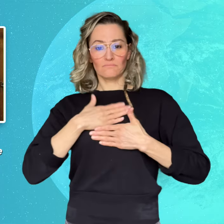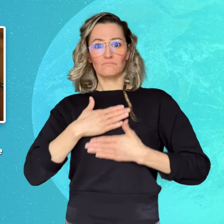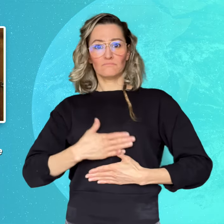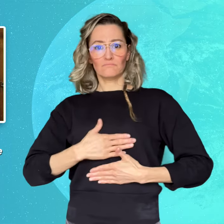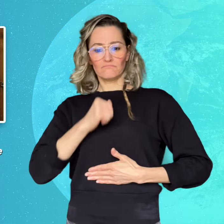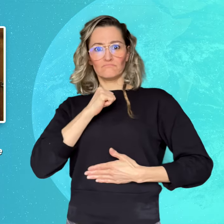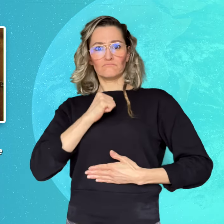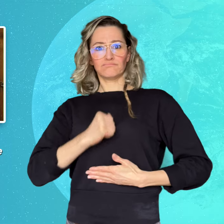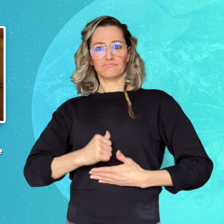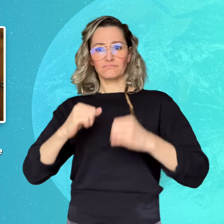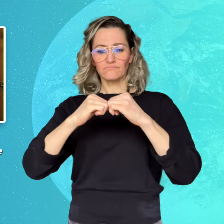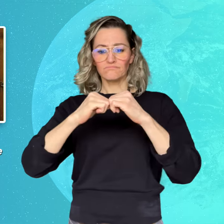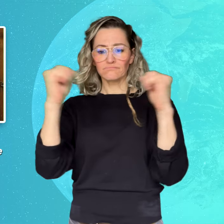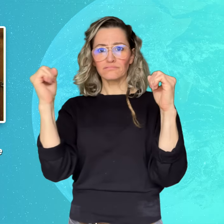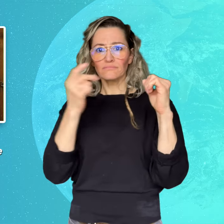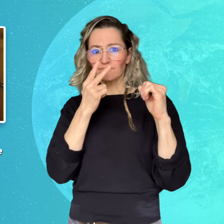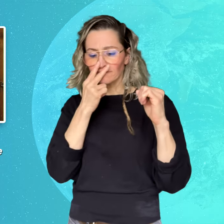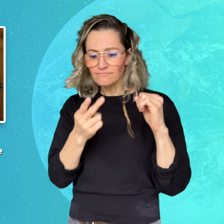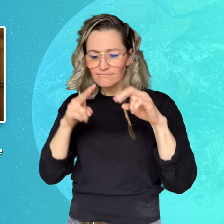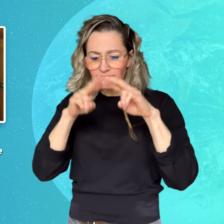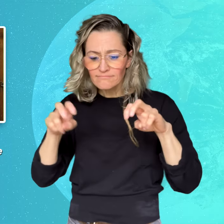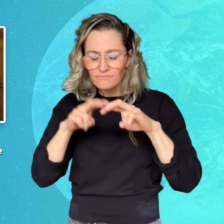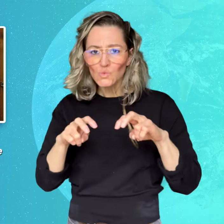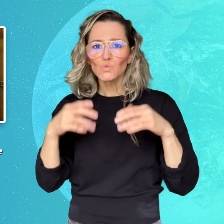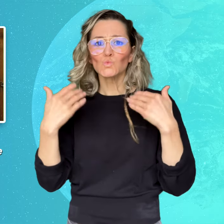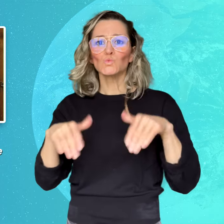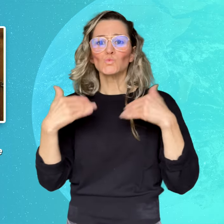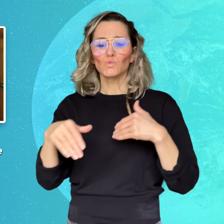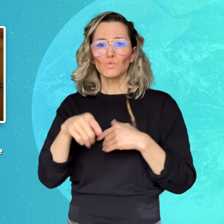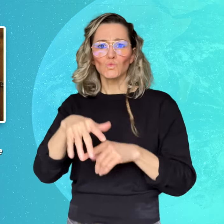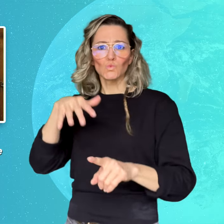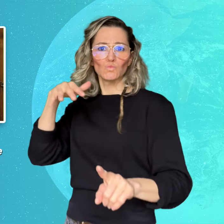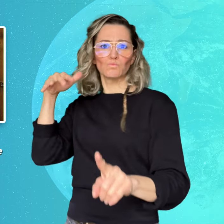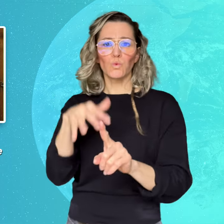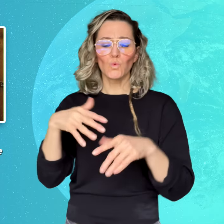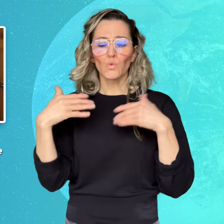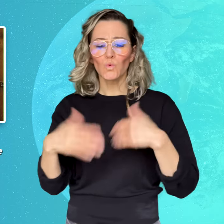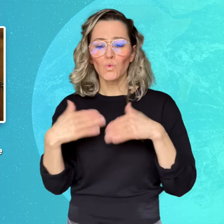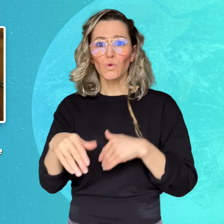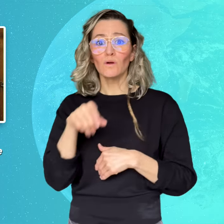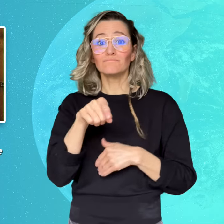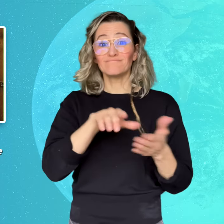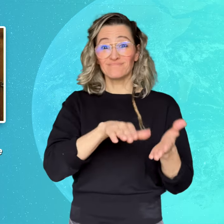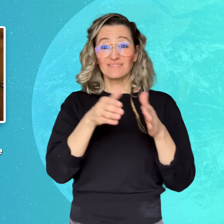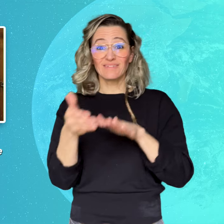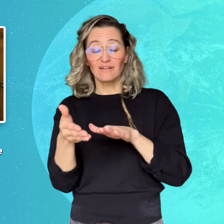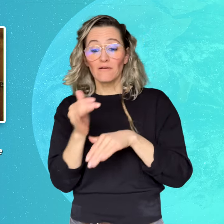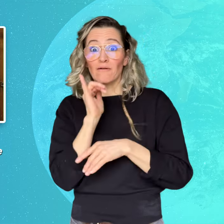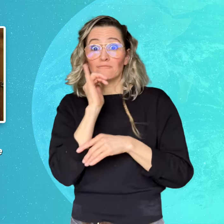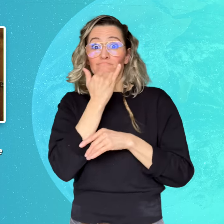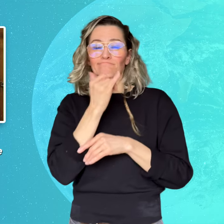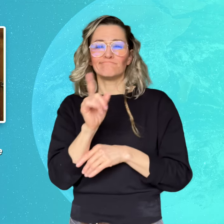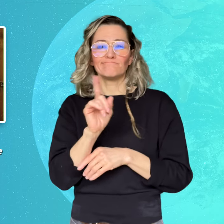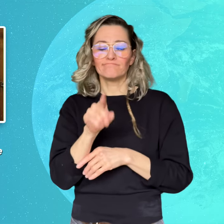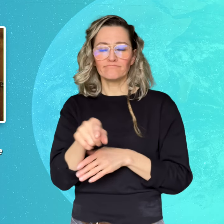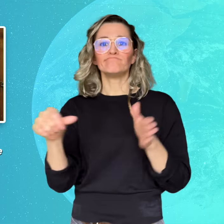a homicide and revealed the brutality of the attack. The trial